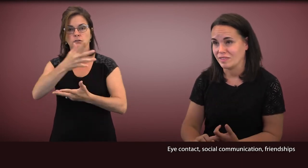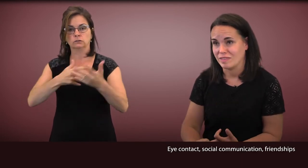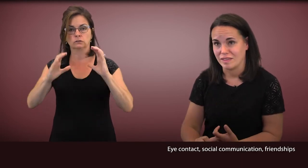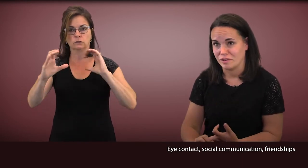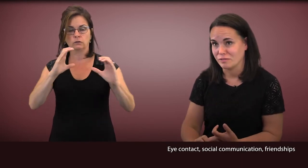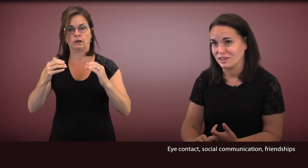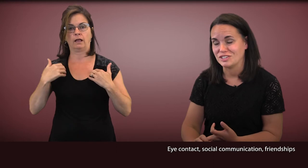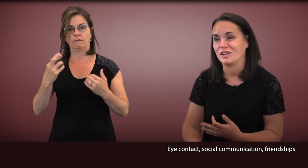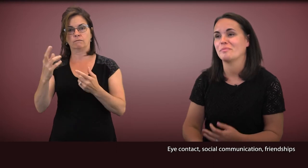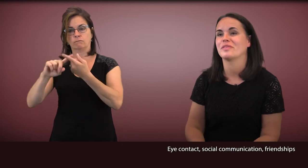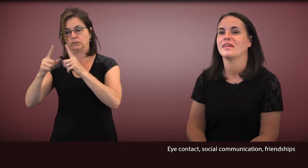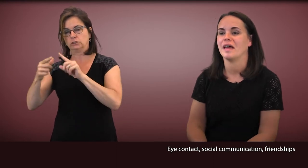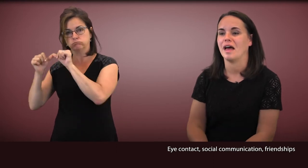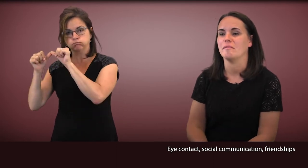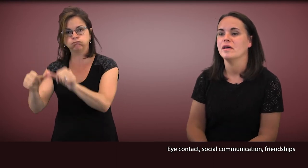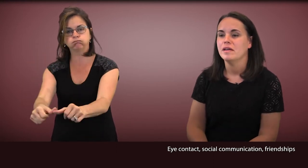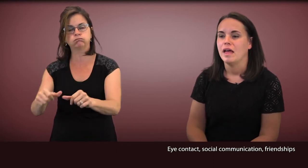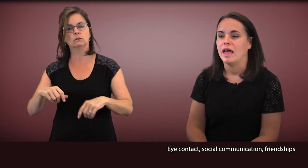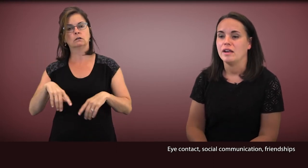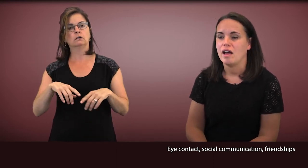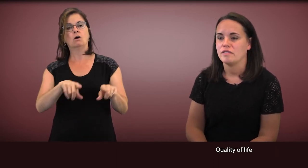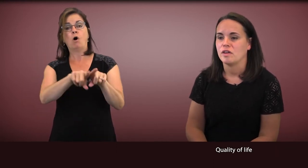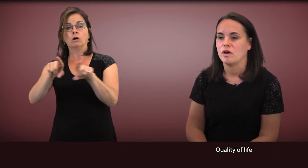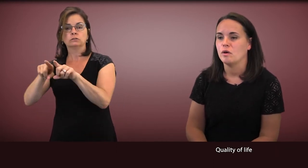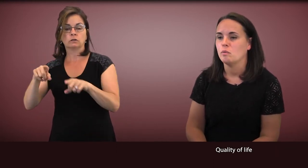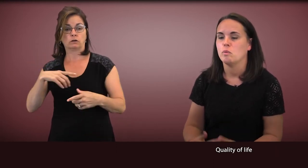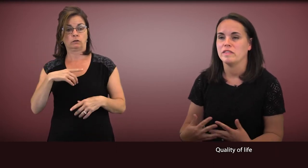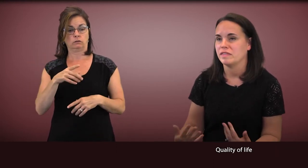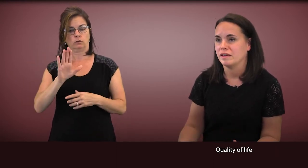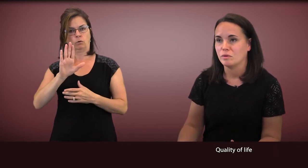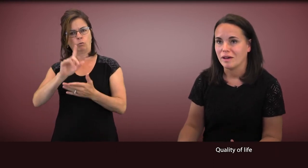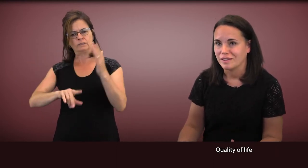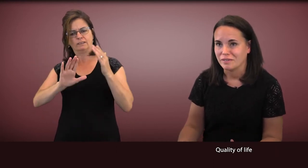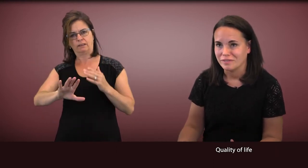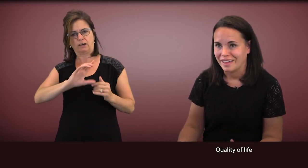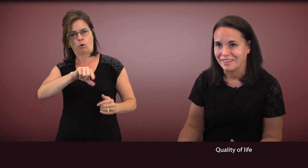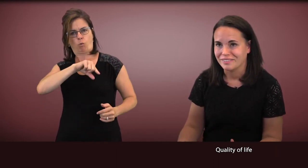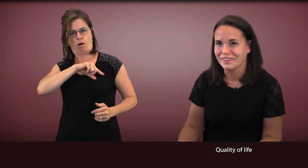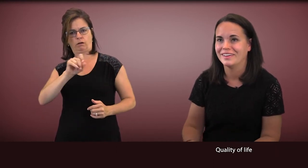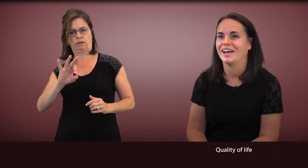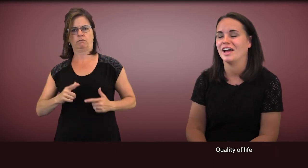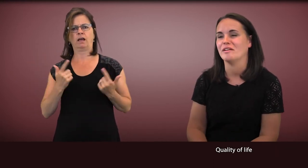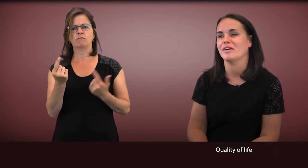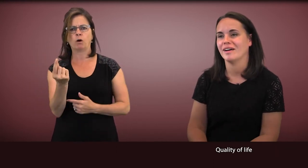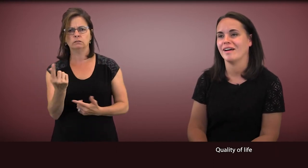and sustained friendships, and also what's their quality of life?